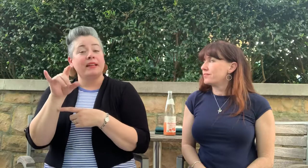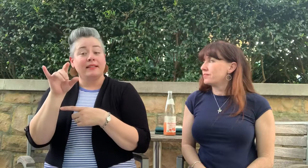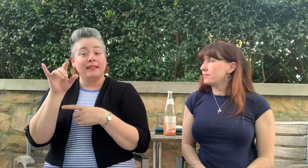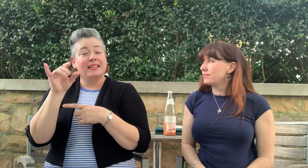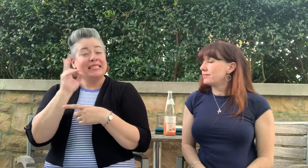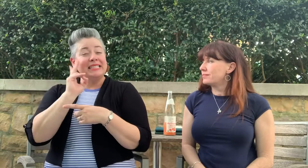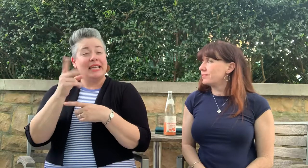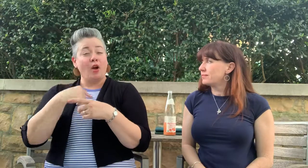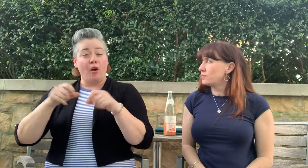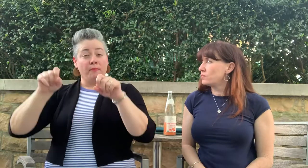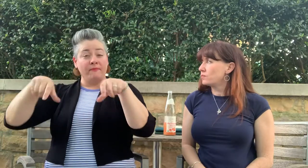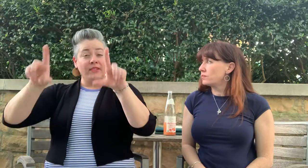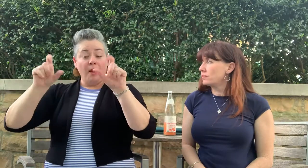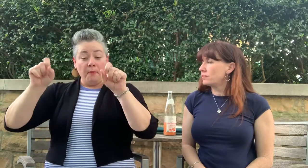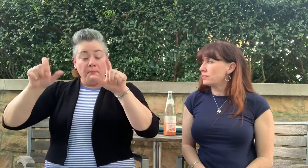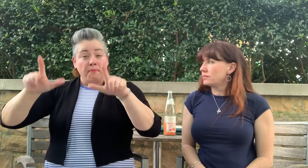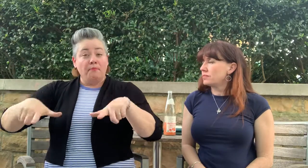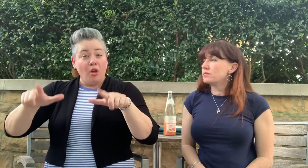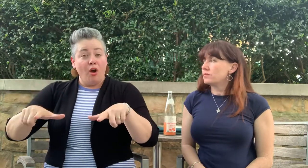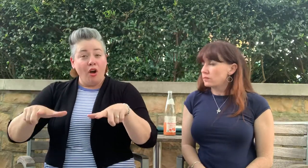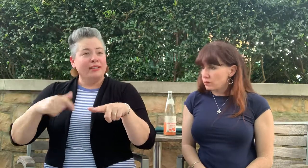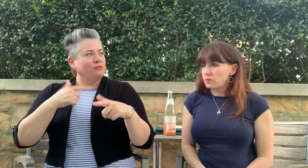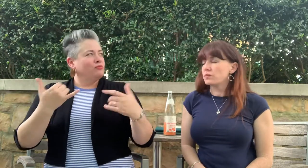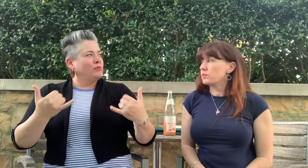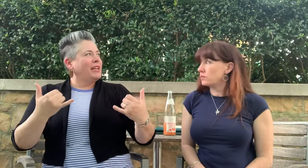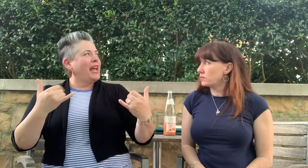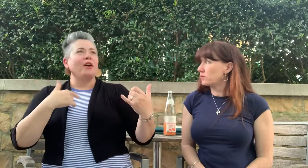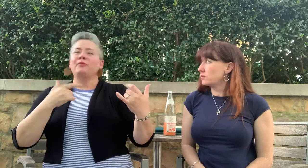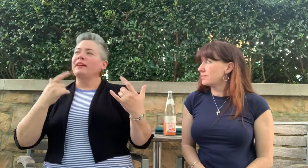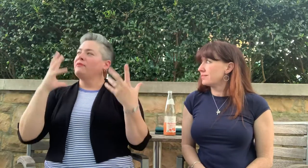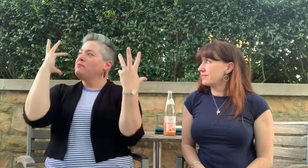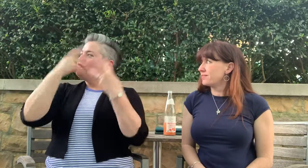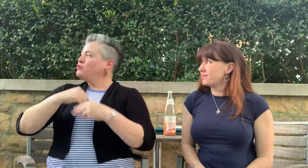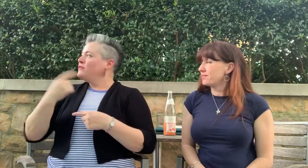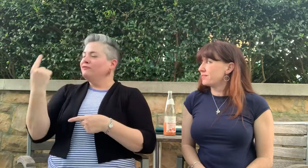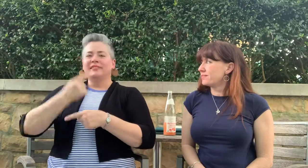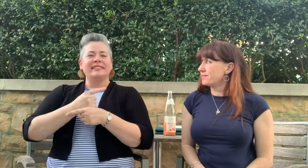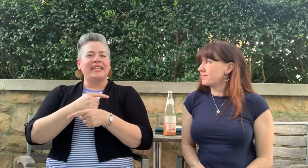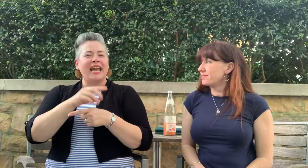Check out our blog. Right now, it's a beautiful day